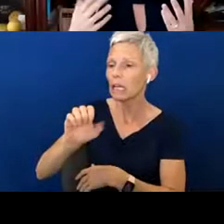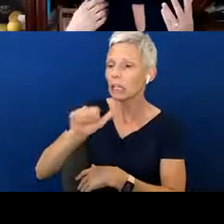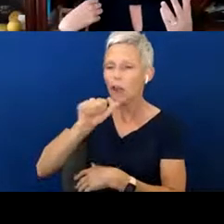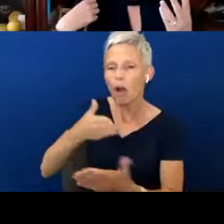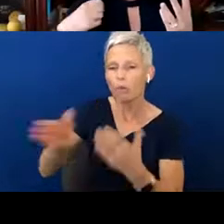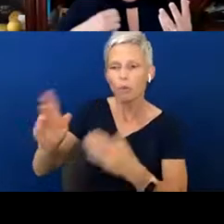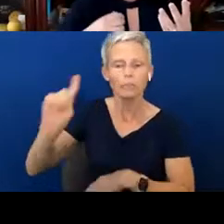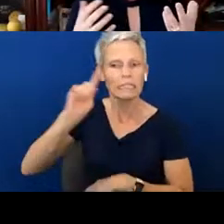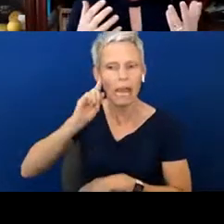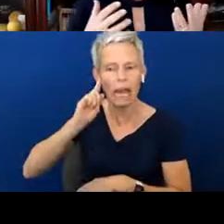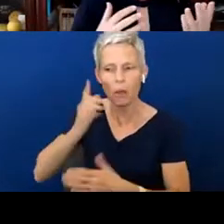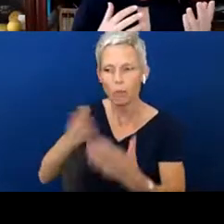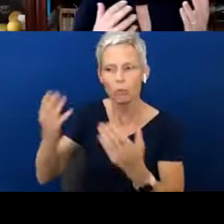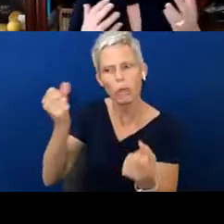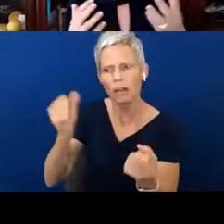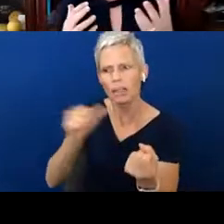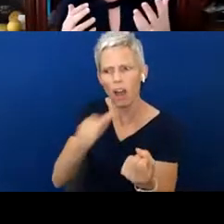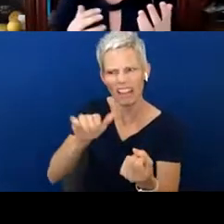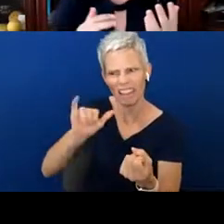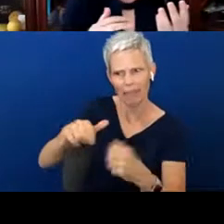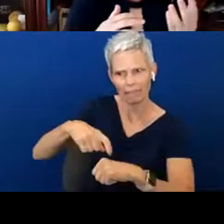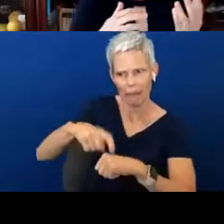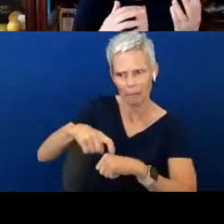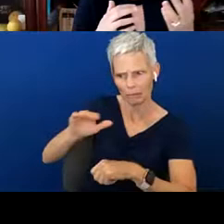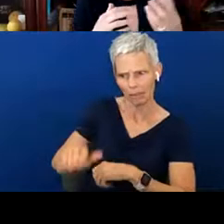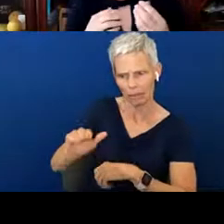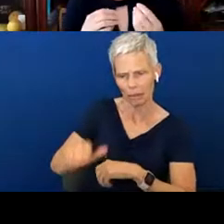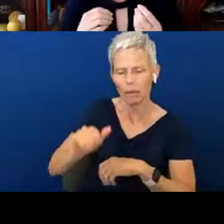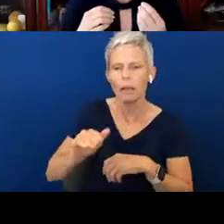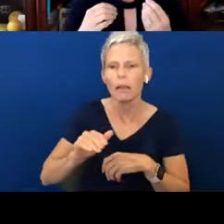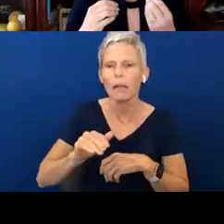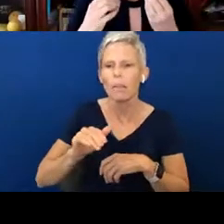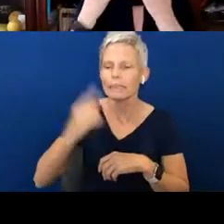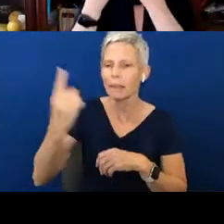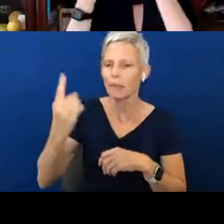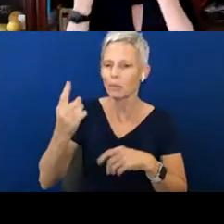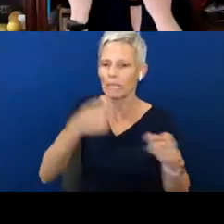at that point, that something was happening. There was some movement and rhythm. He was seeing joy.